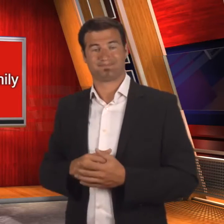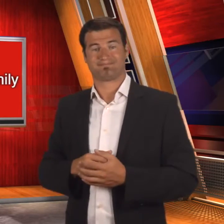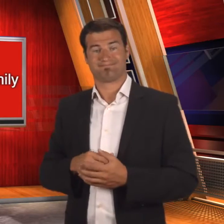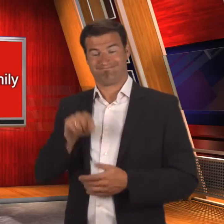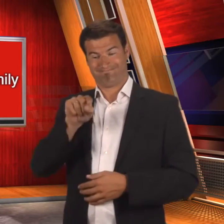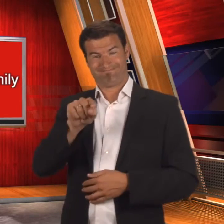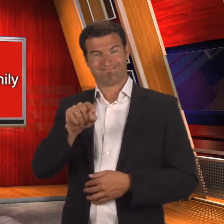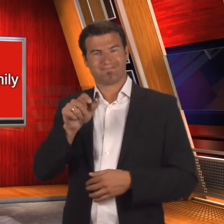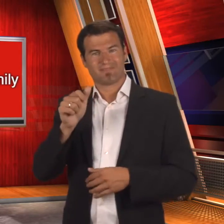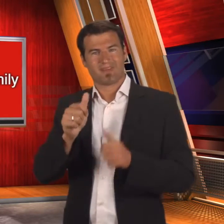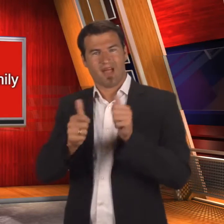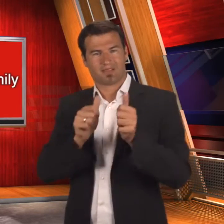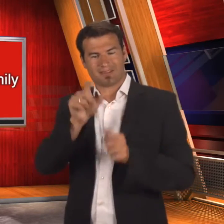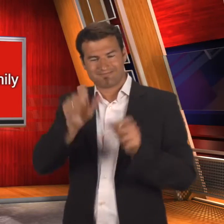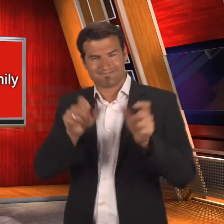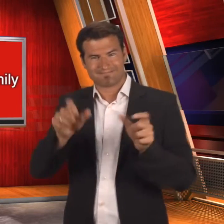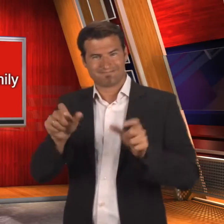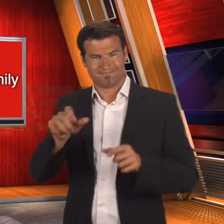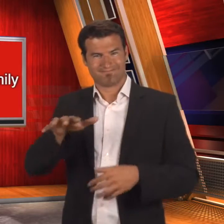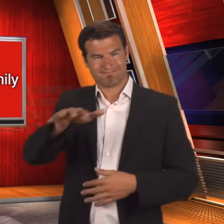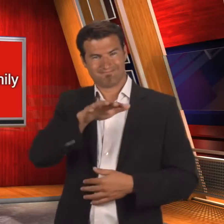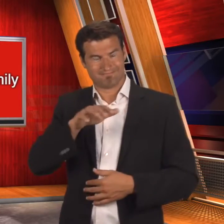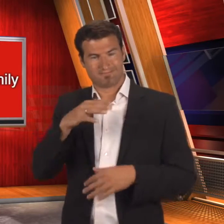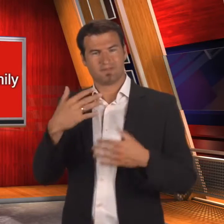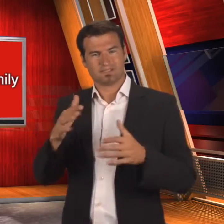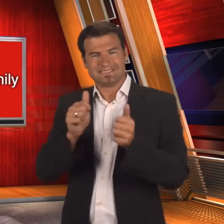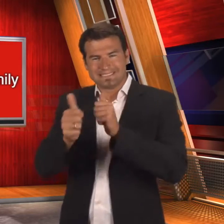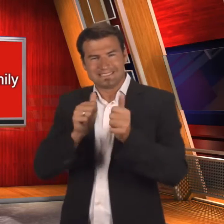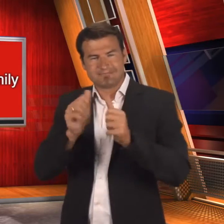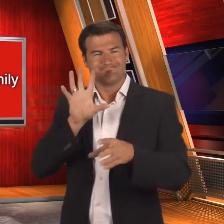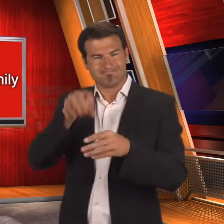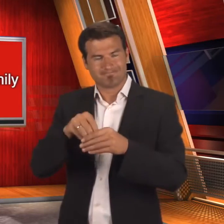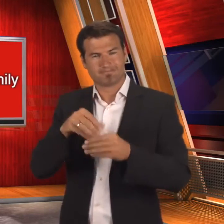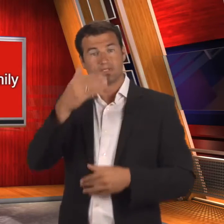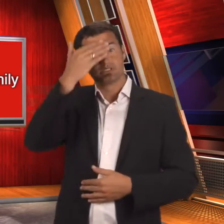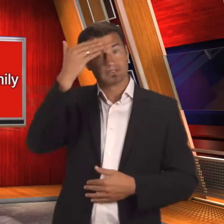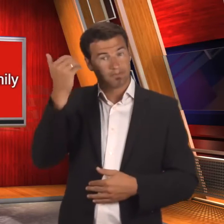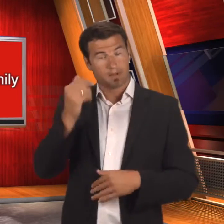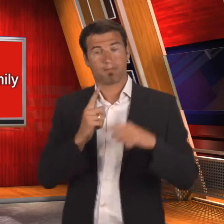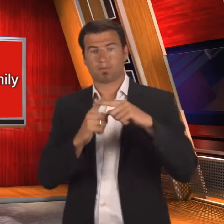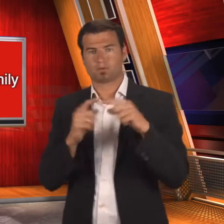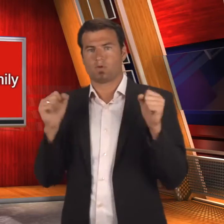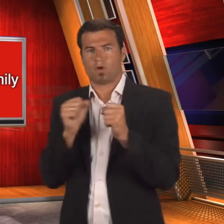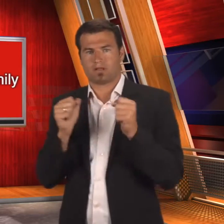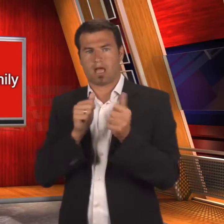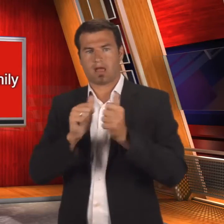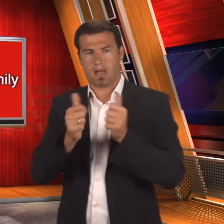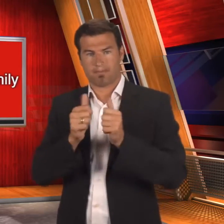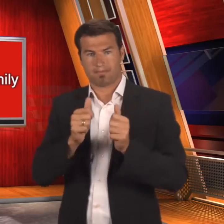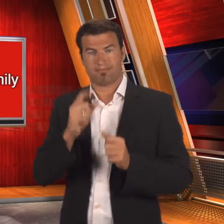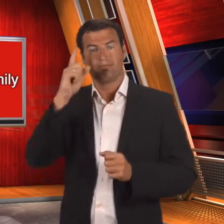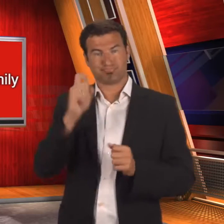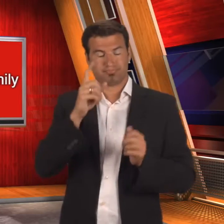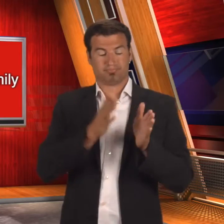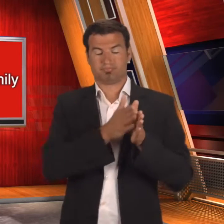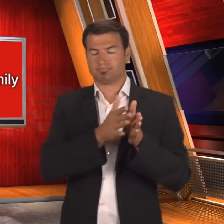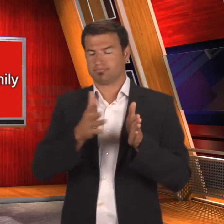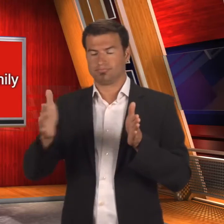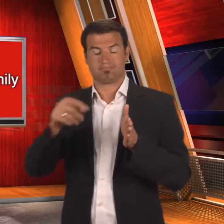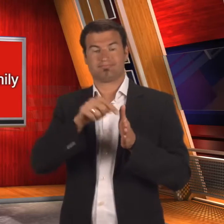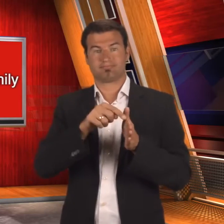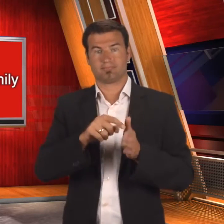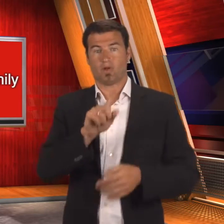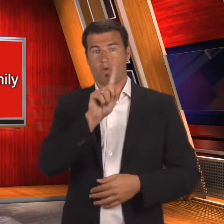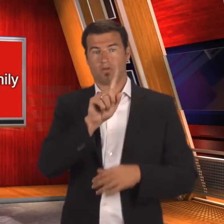of Pelletier from France have competed in the